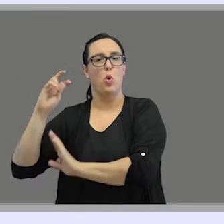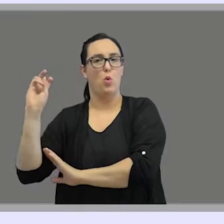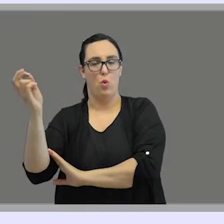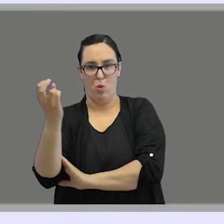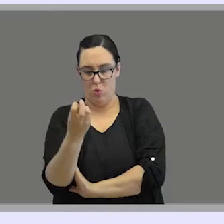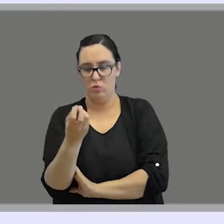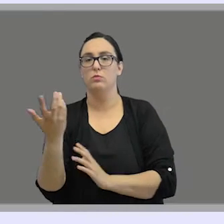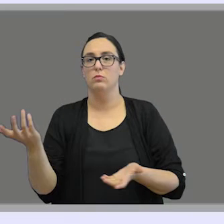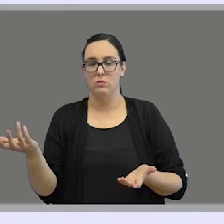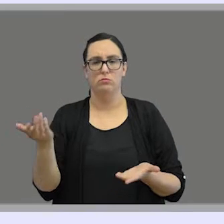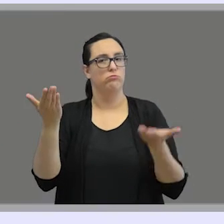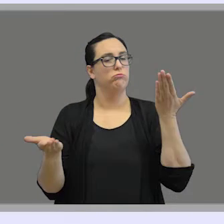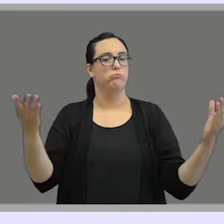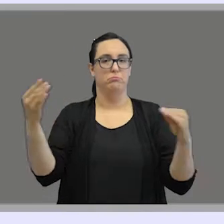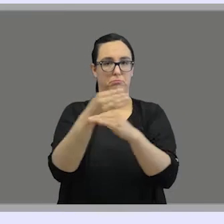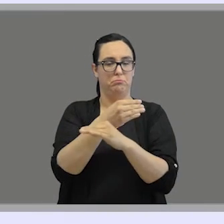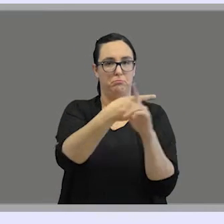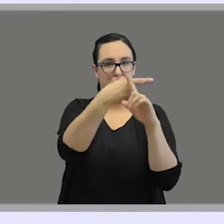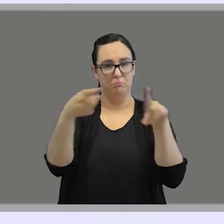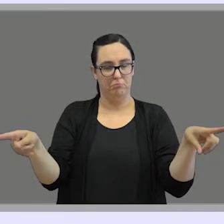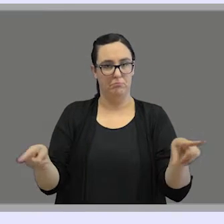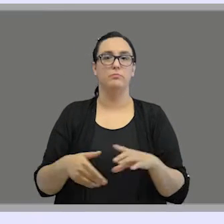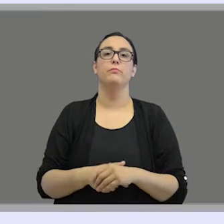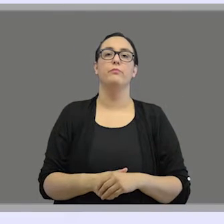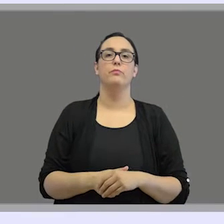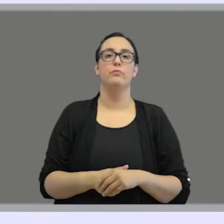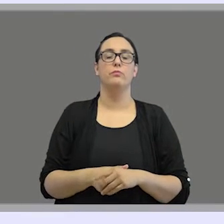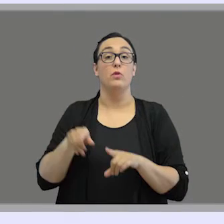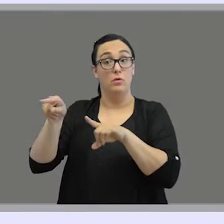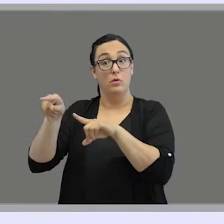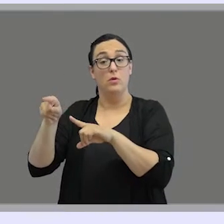such as alternative systems that use or are partially based